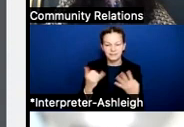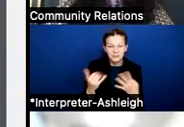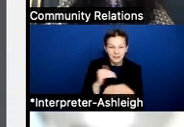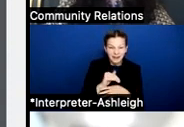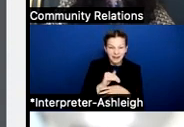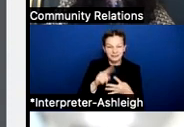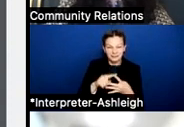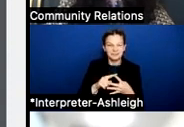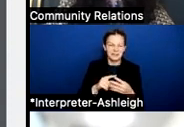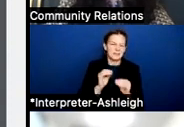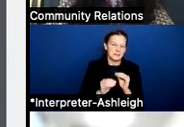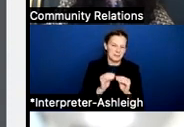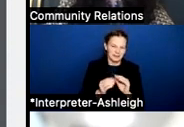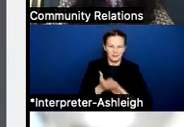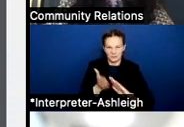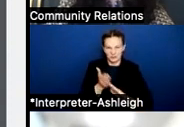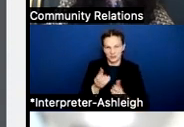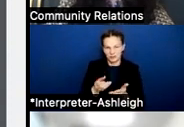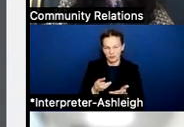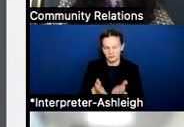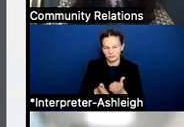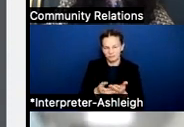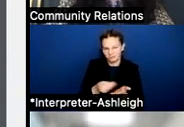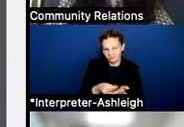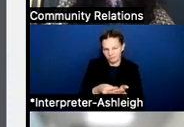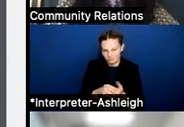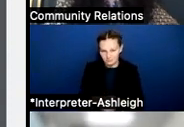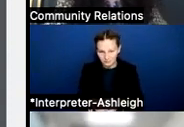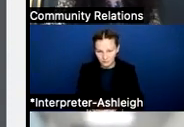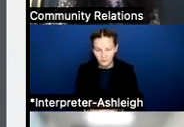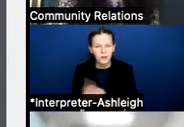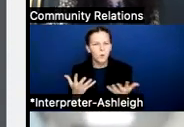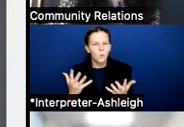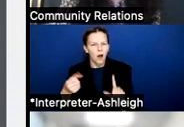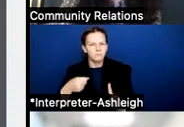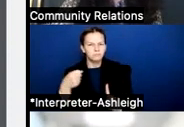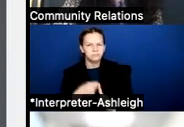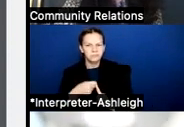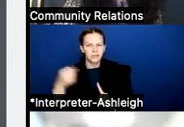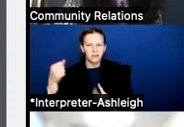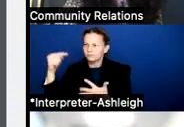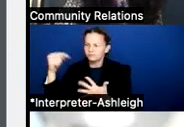What are the major factors affecting the budget? Here you see a list of things that go into developing a budget